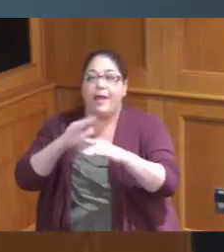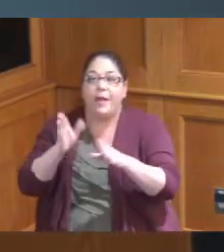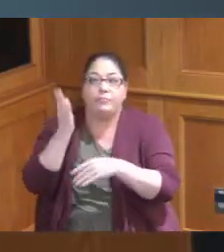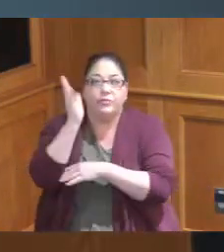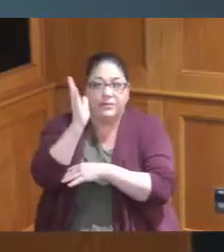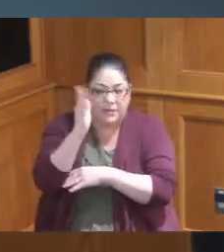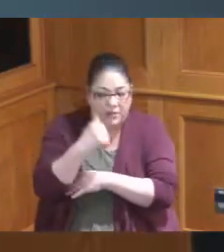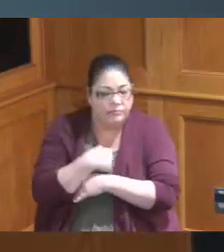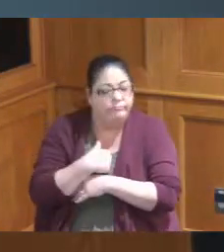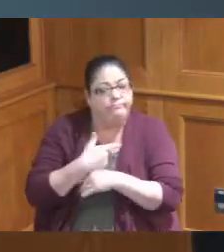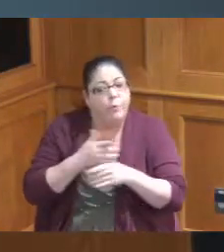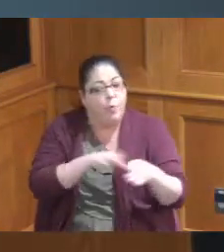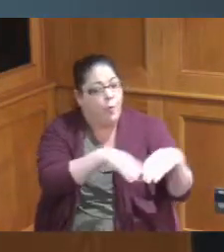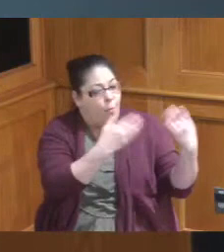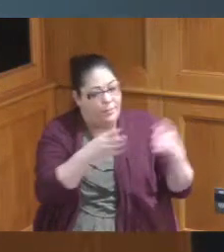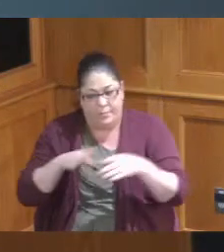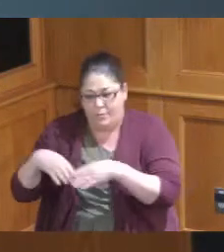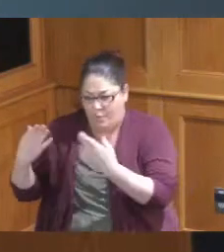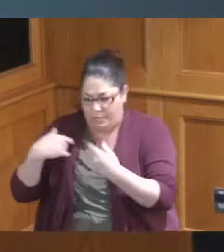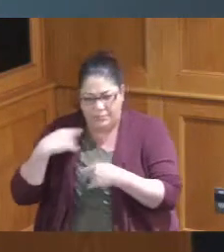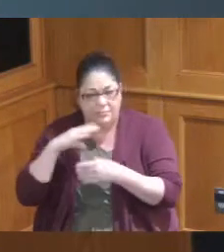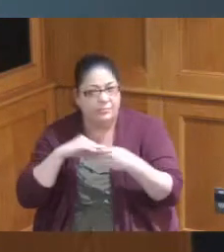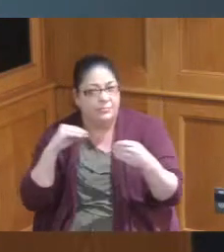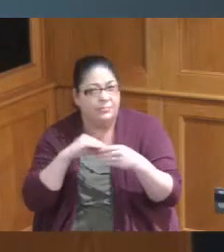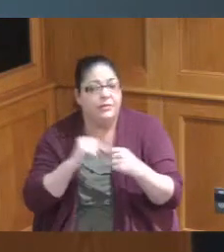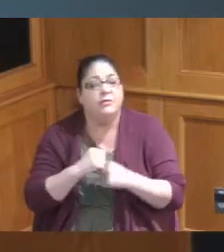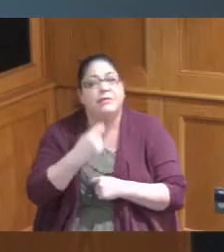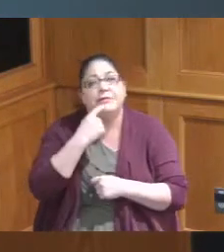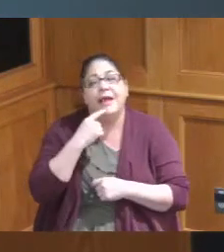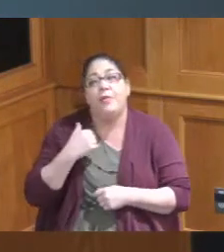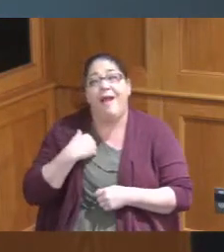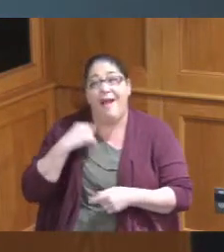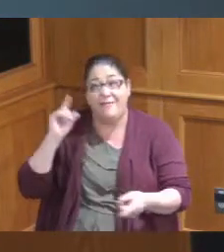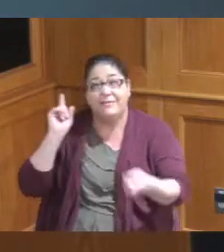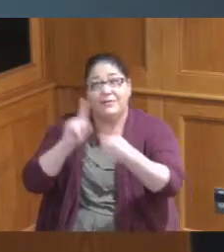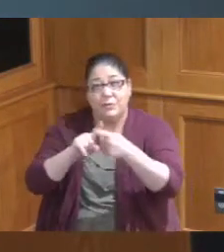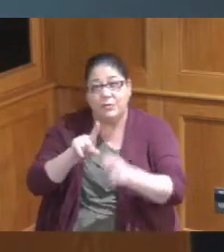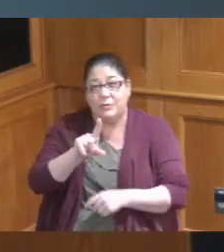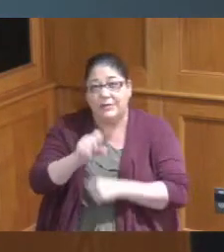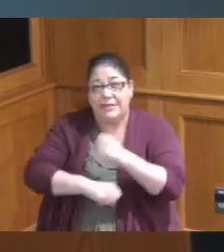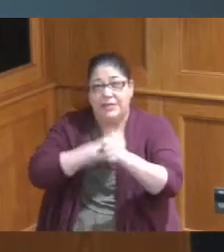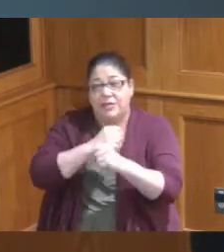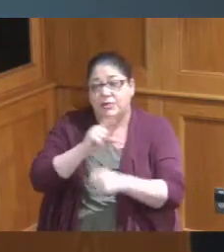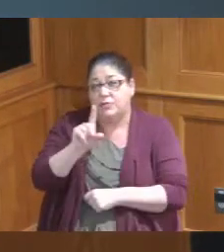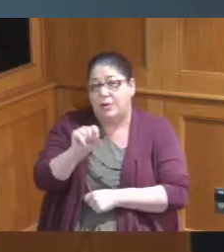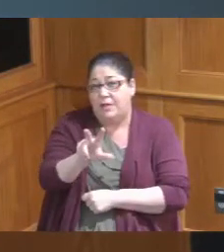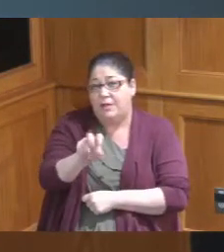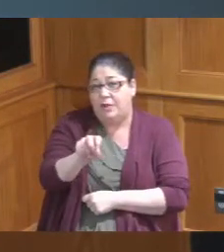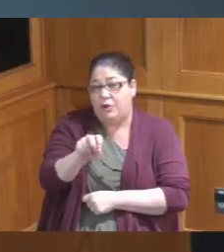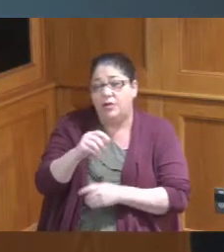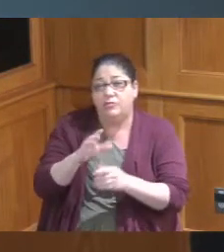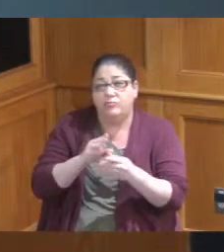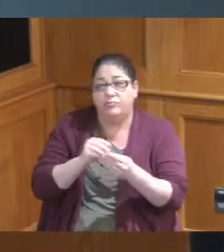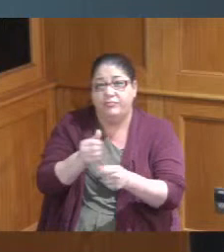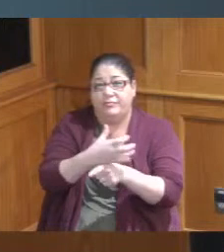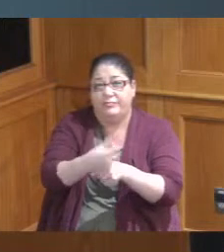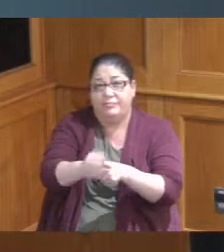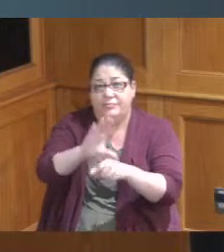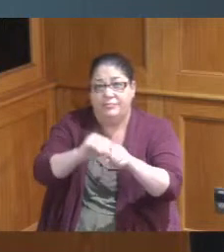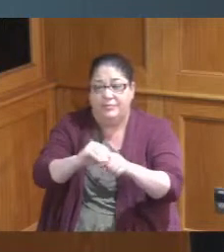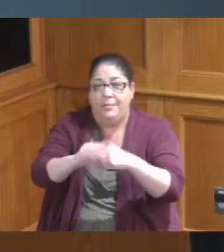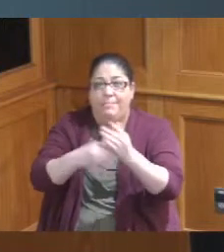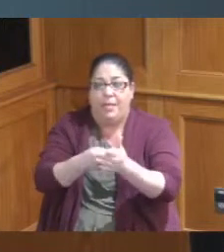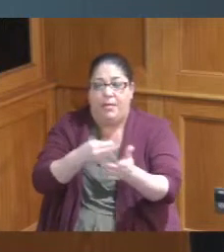when you said this we have until 2030 to spend it and when I'm looking at these buckets and based on